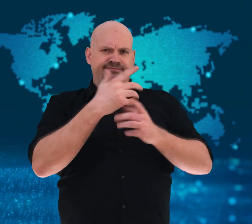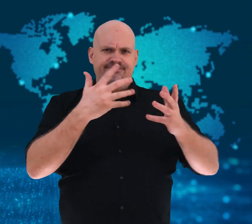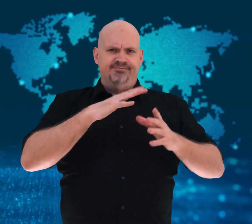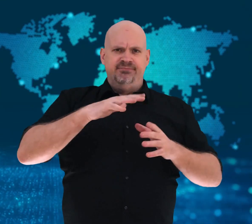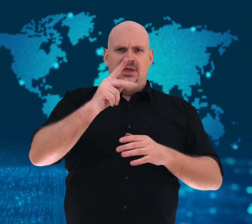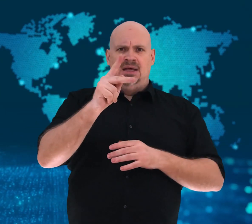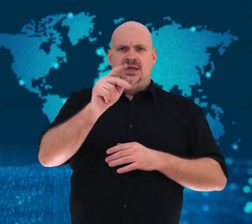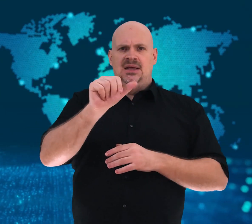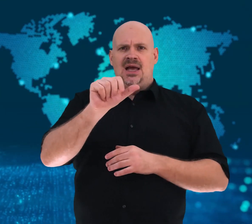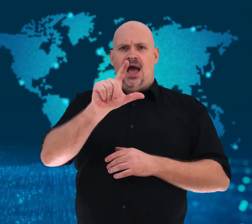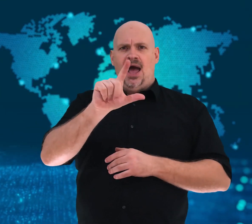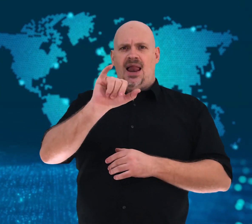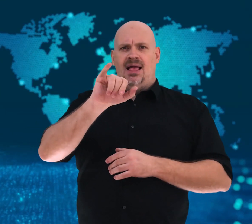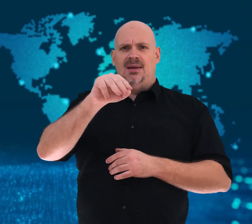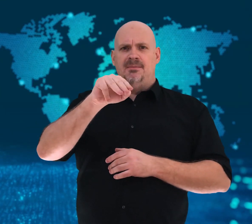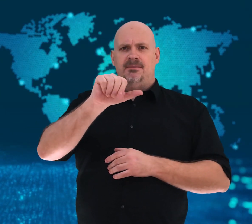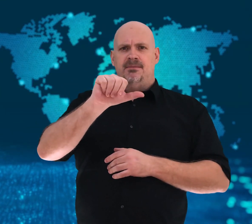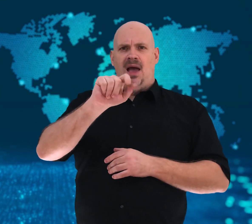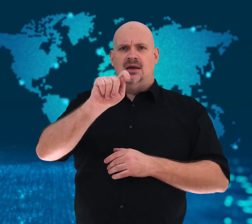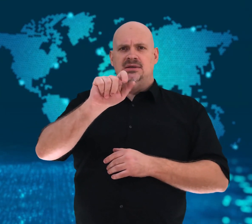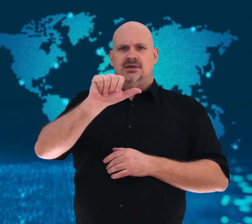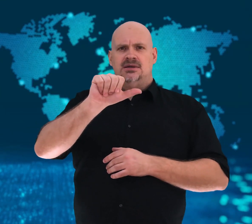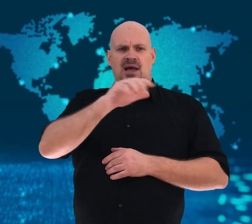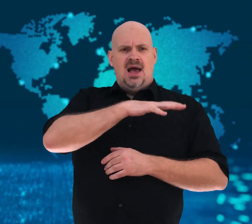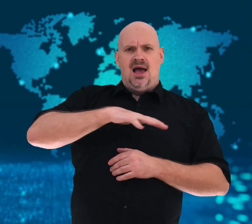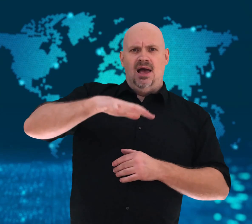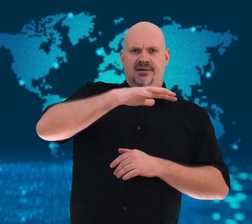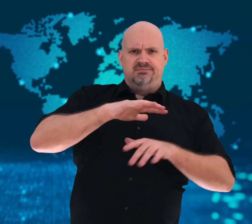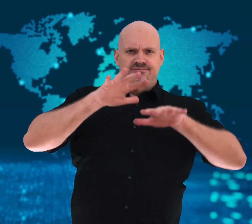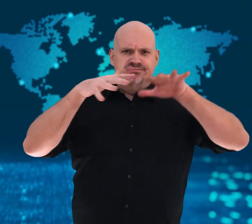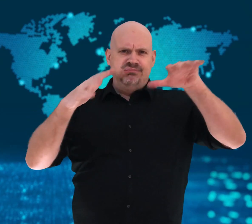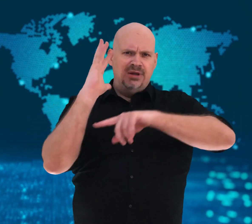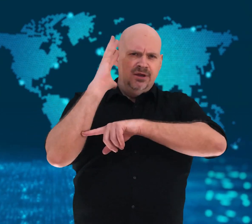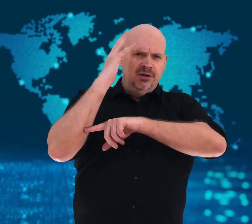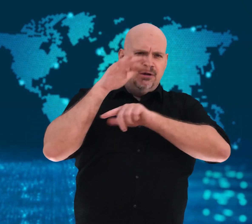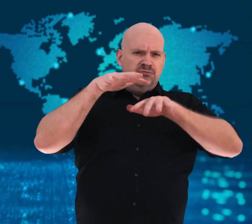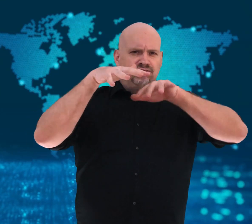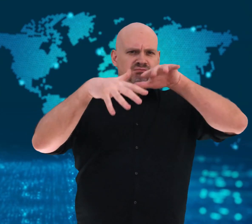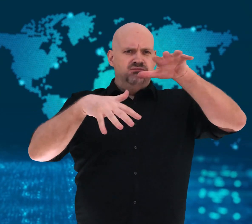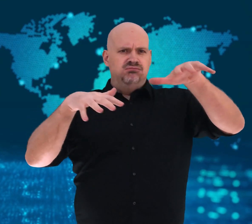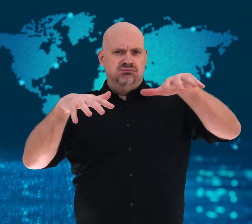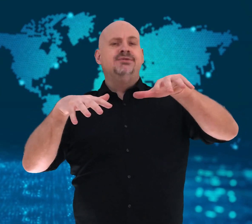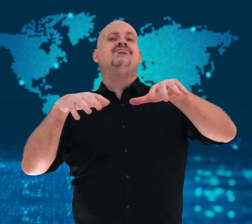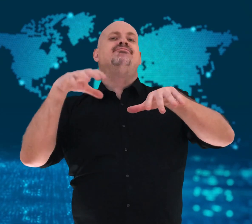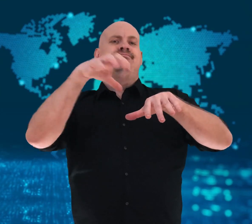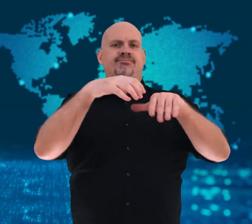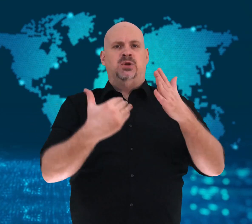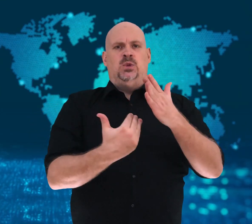The new capital will be called Nusantara.